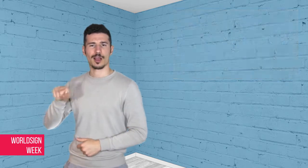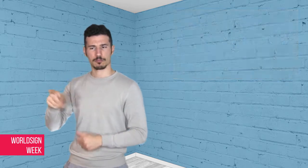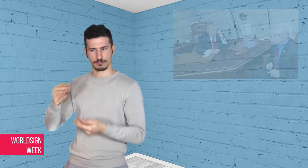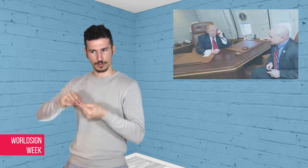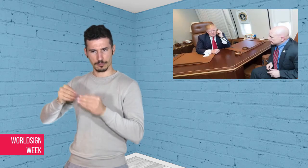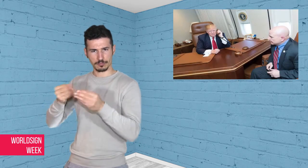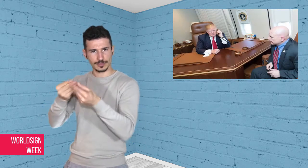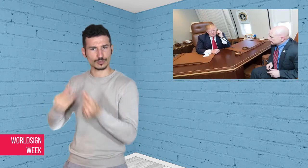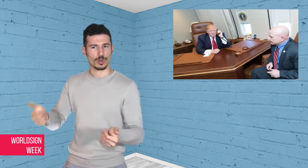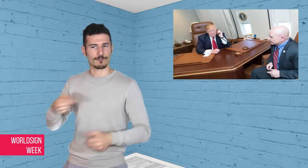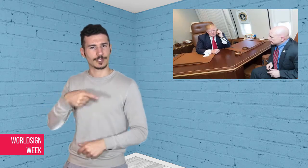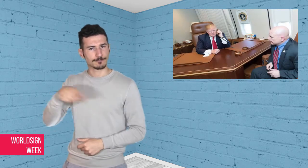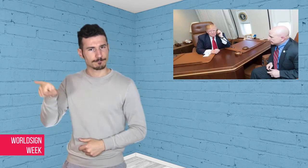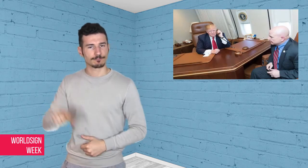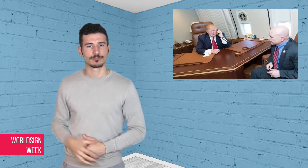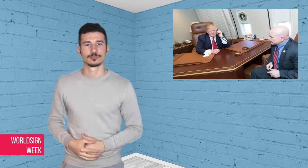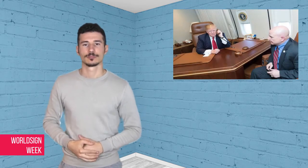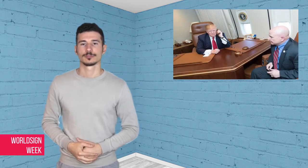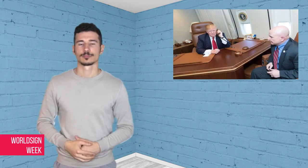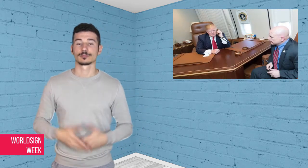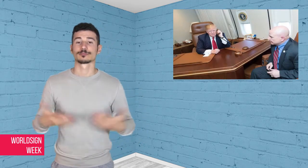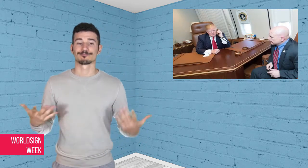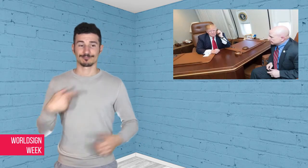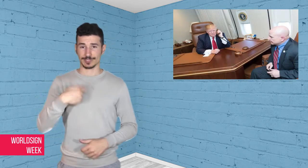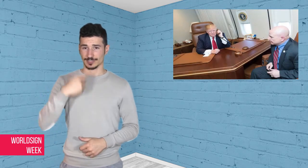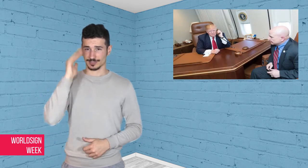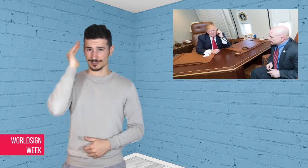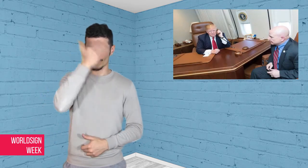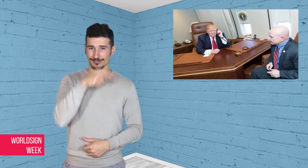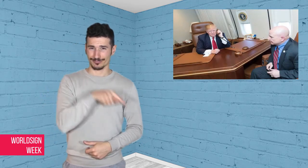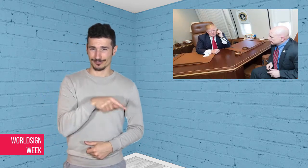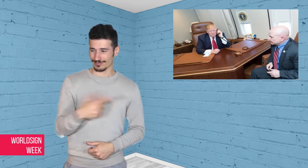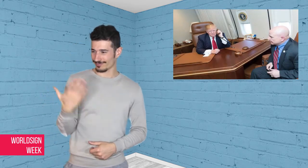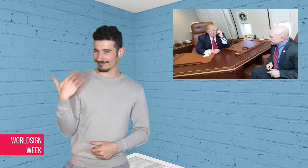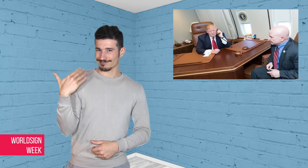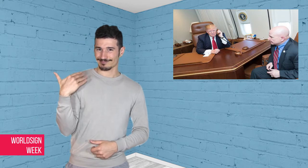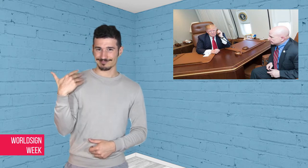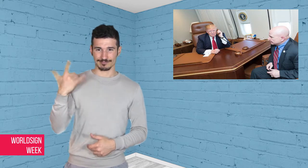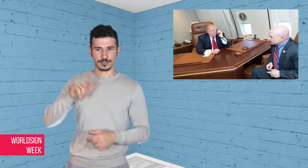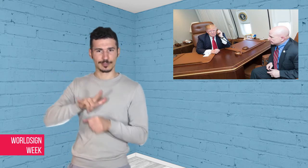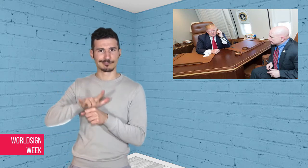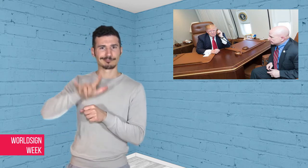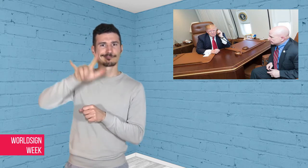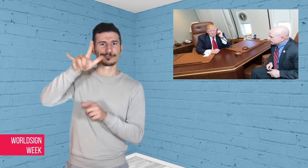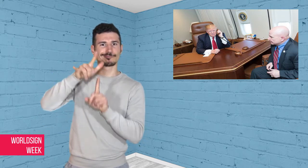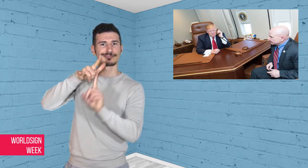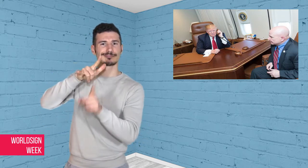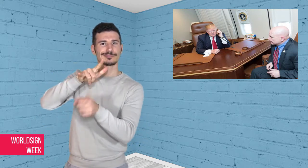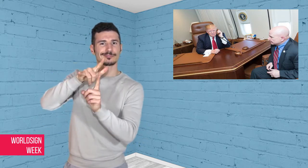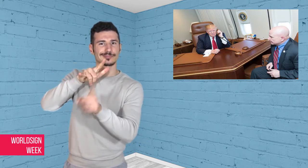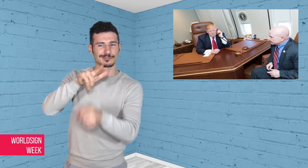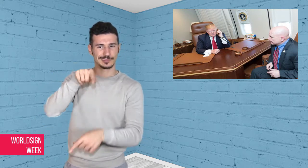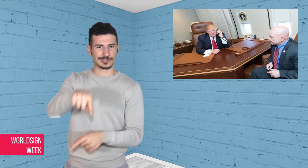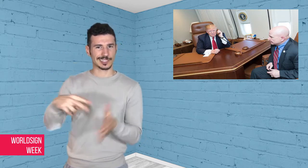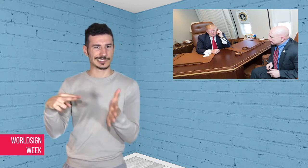direct attack on Syria without approval